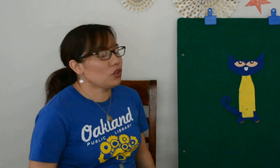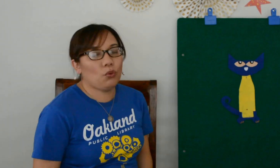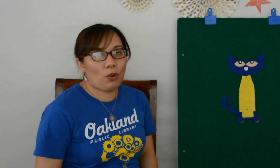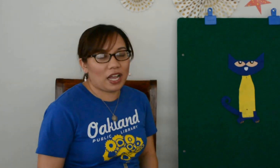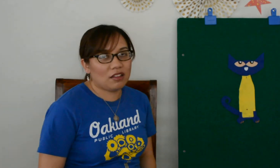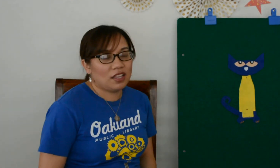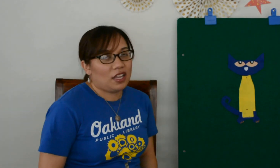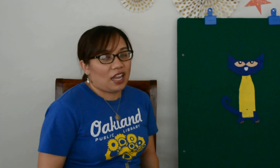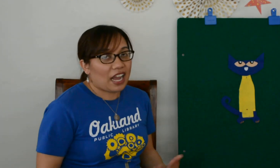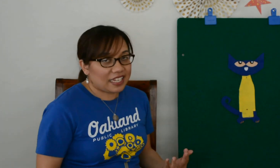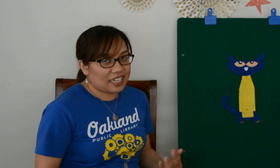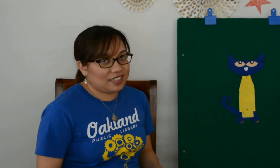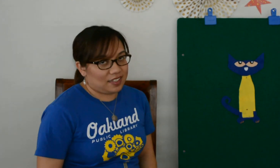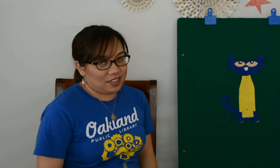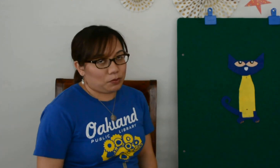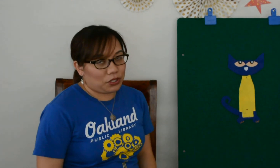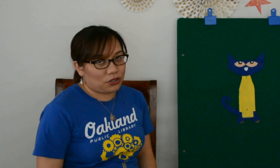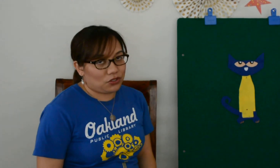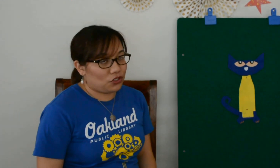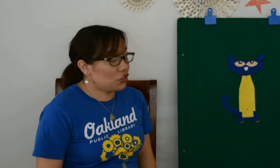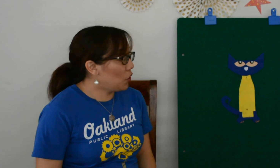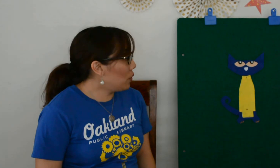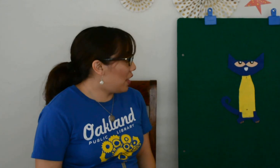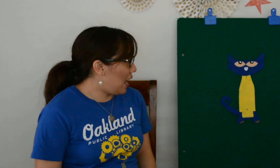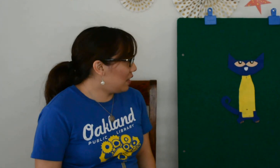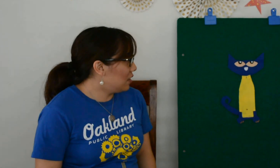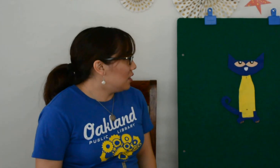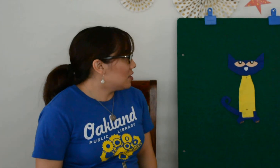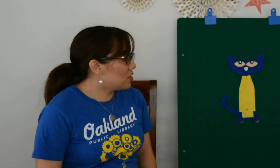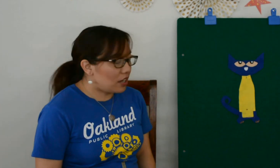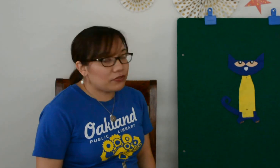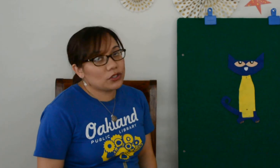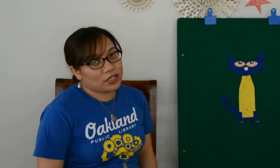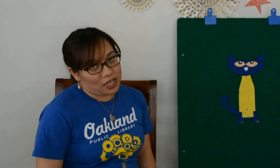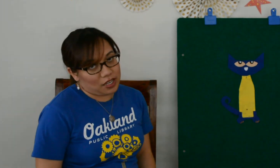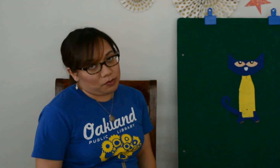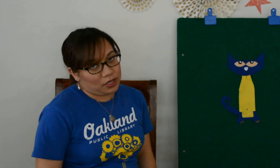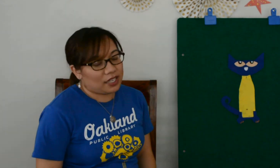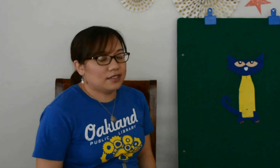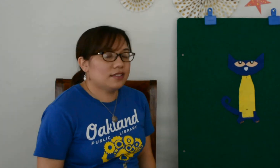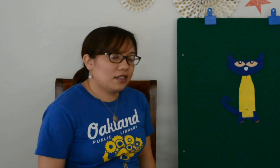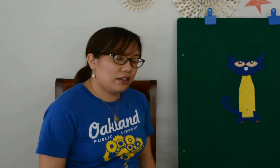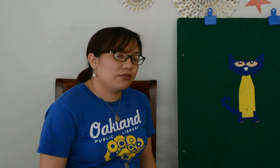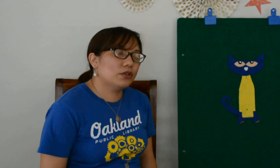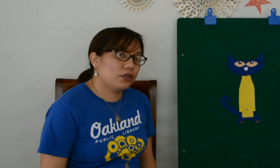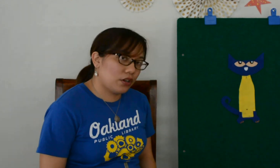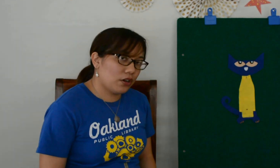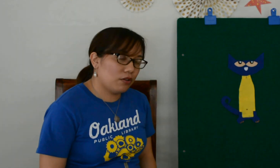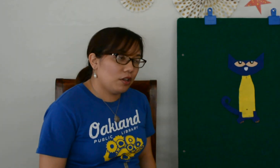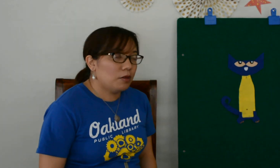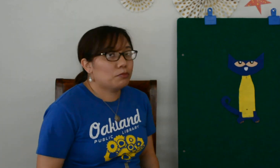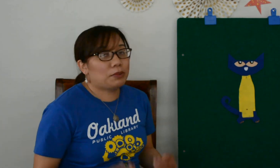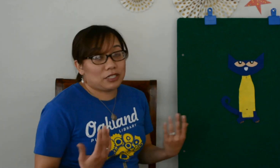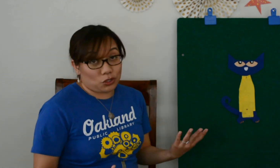Well, I guess it simply goes to show that stuff will come and stuff will go, but do